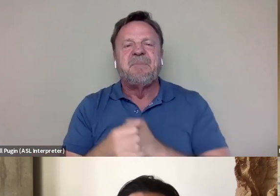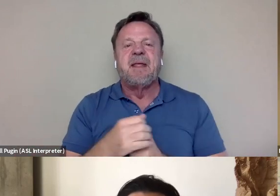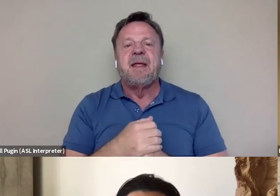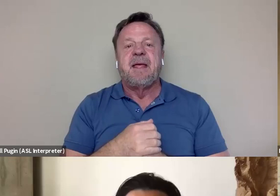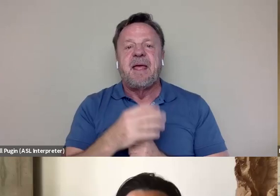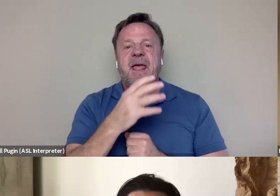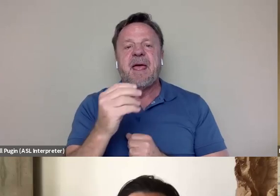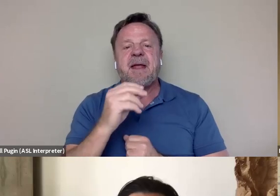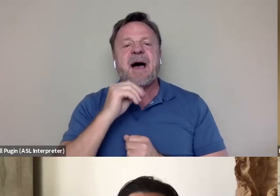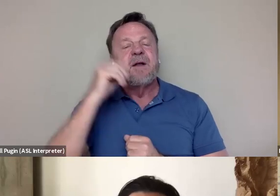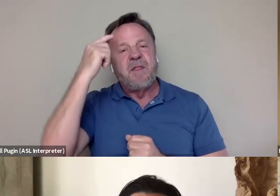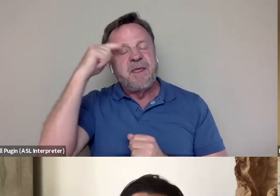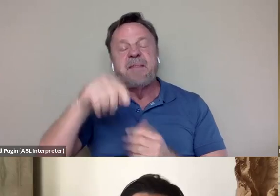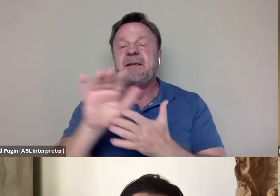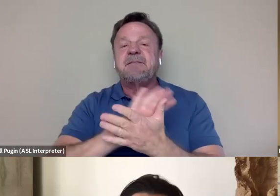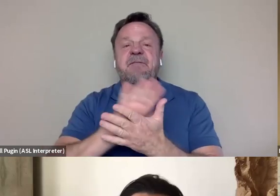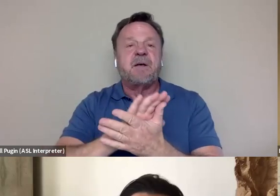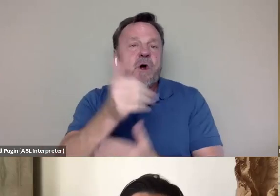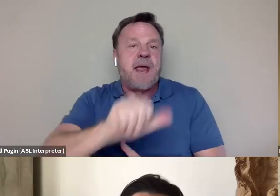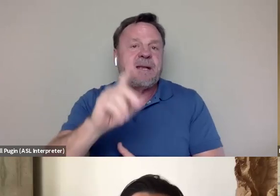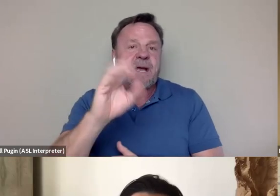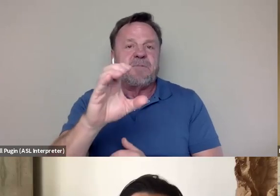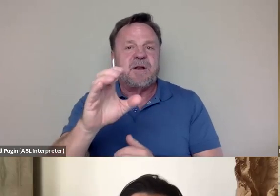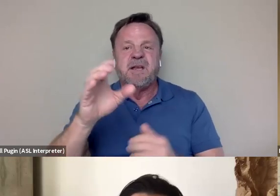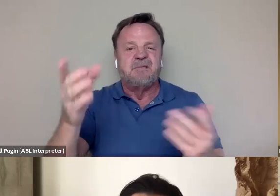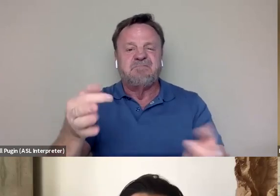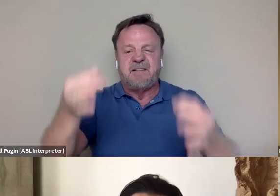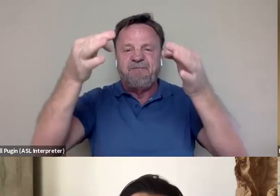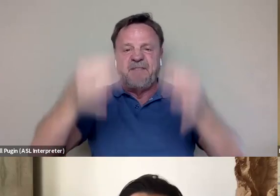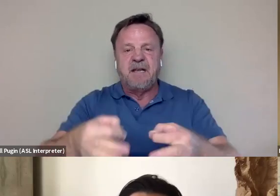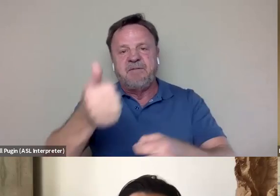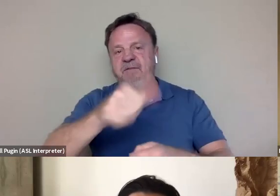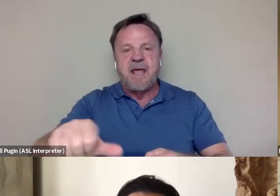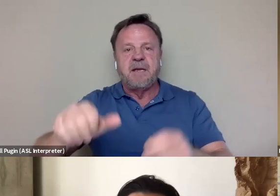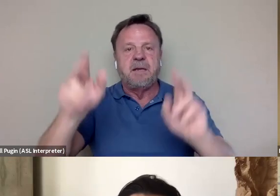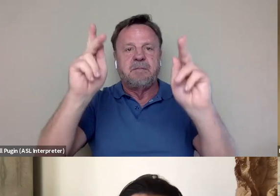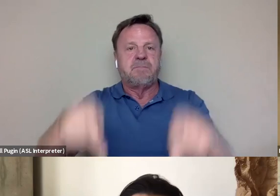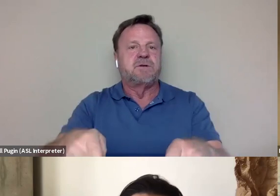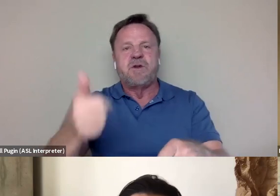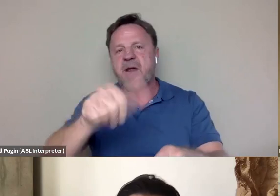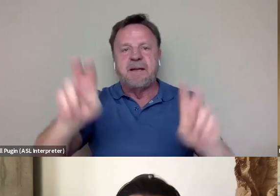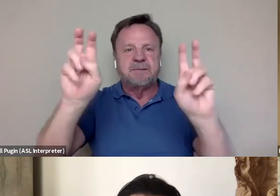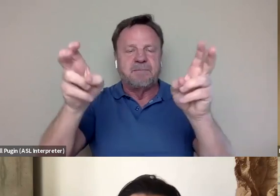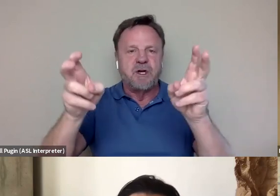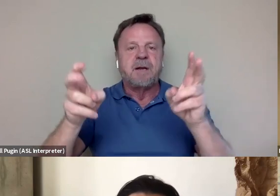I don't think this film and any documentary is definitive of any subject, right. I think as generations go on,